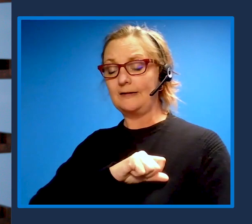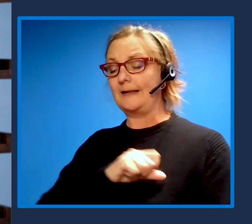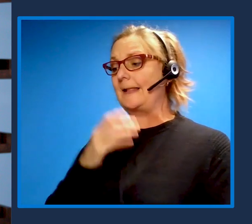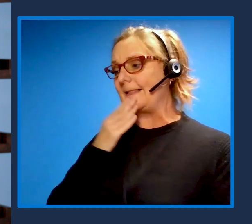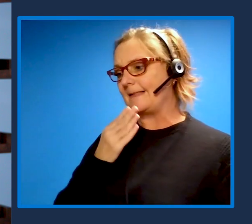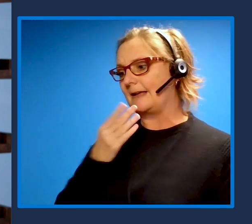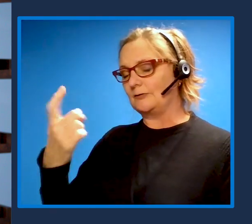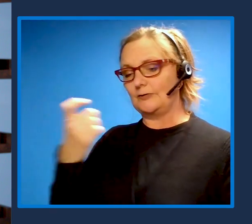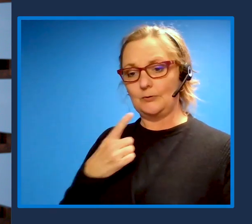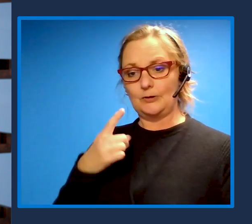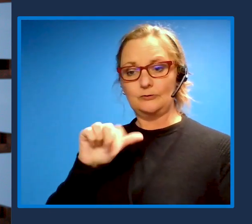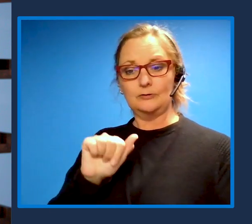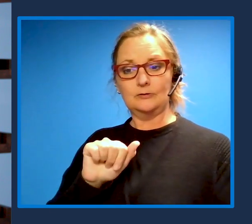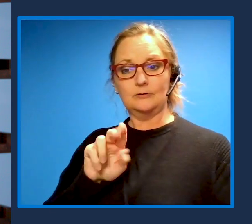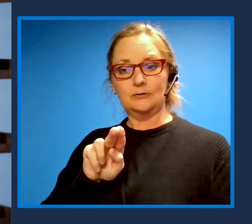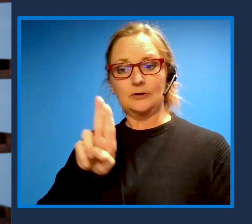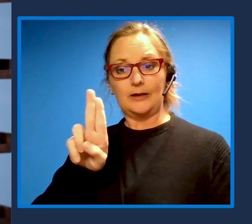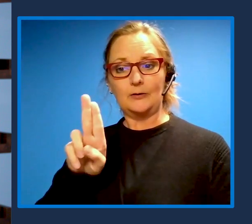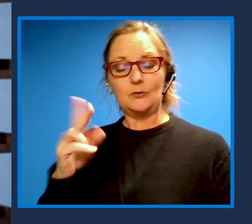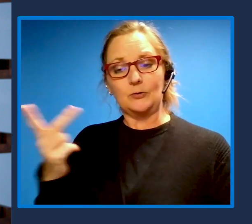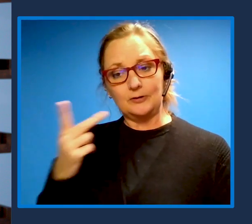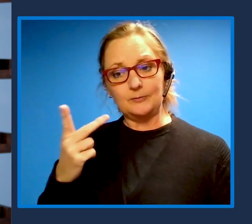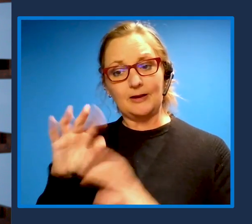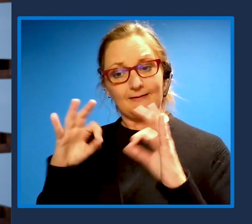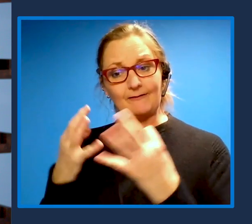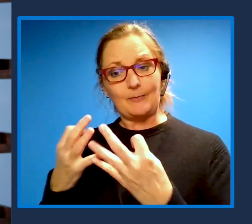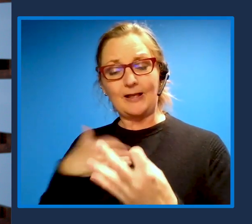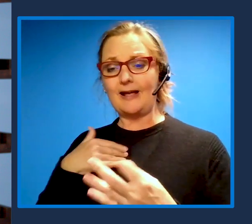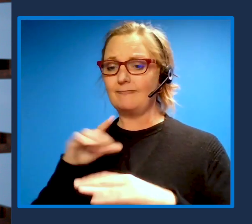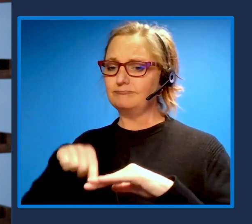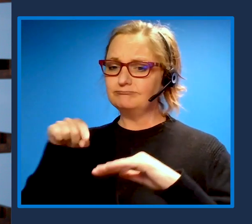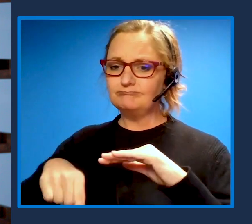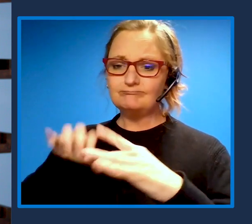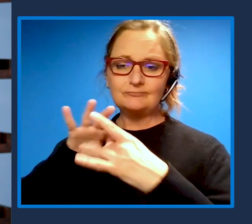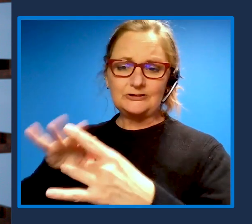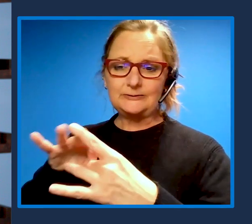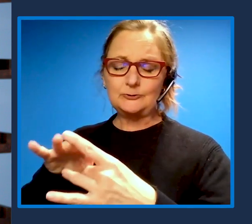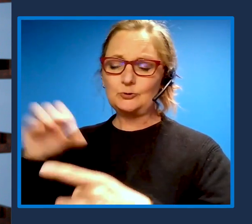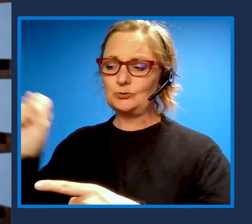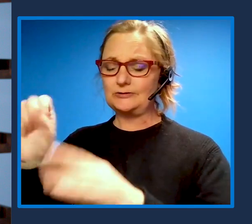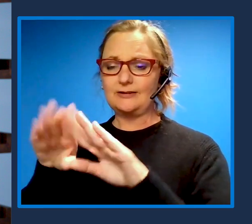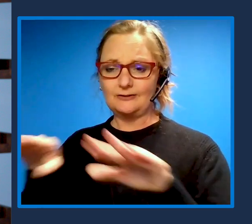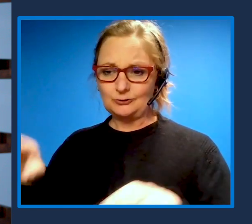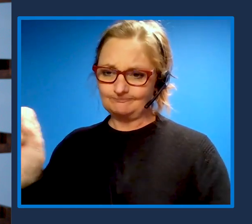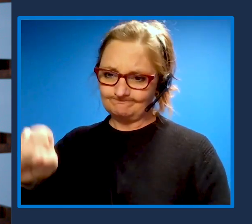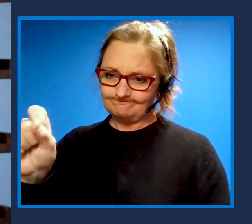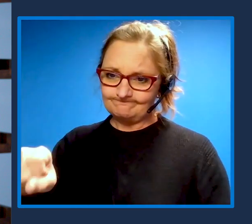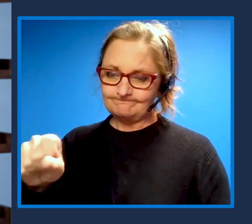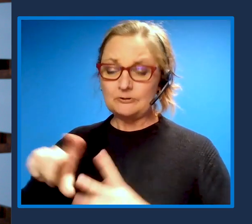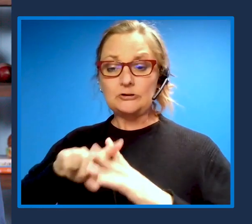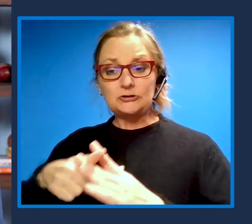and our family have a deep connection to Seattle Children's beginning with the birth of our son, Zane